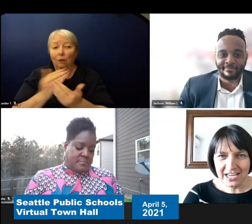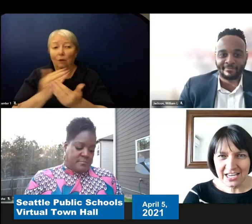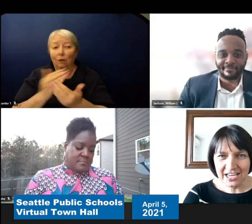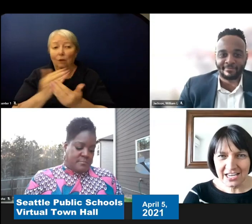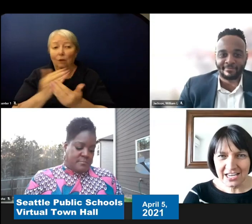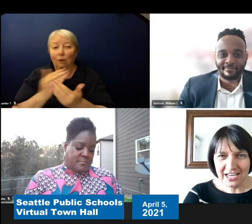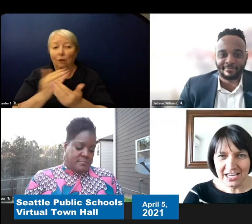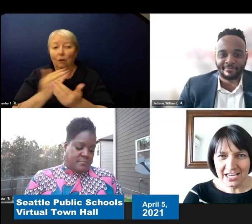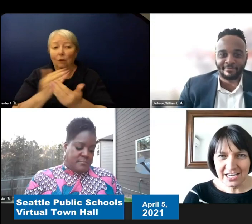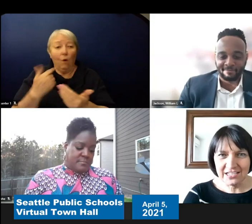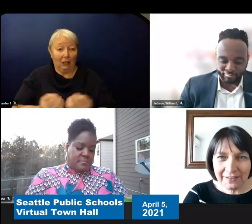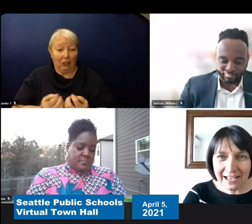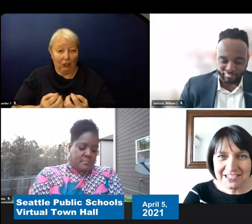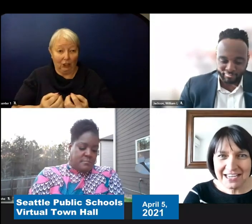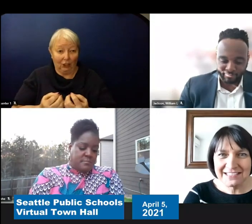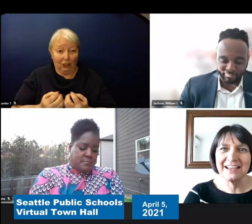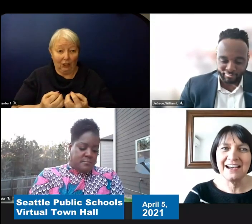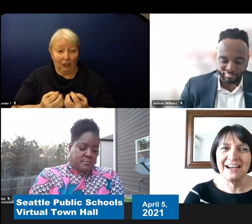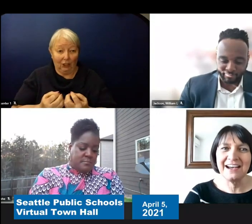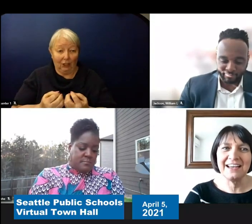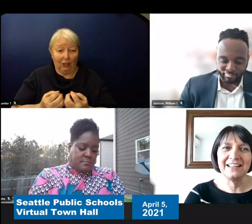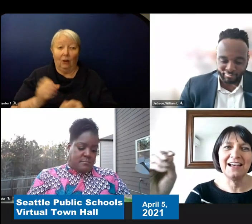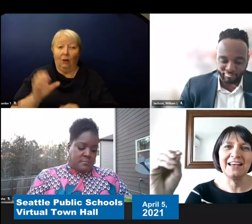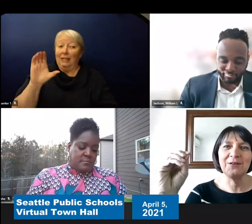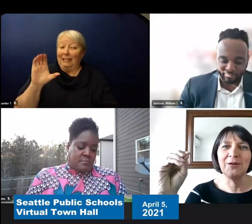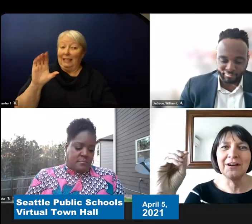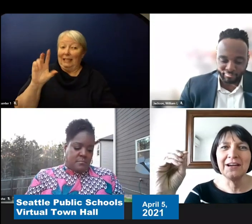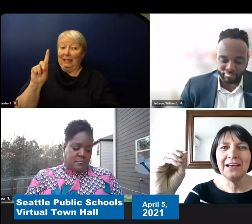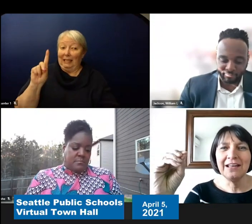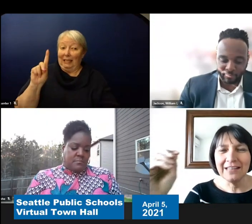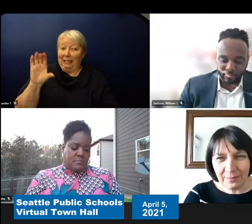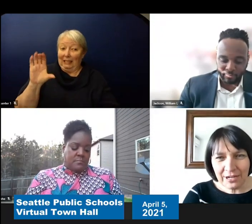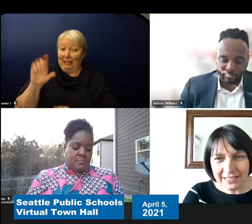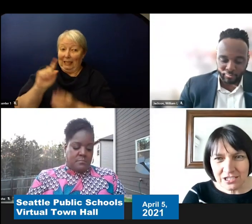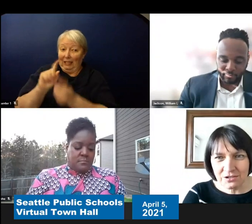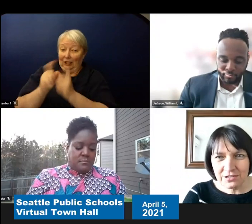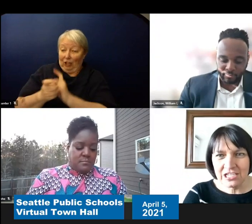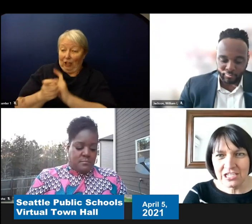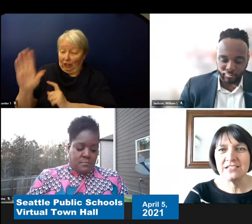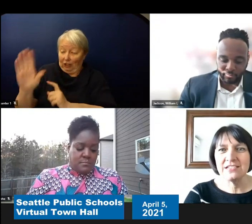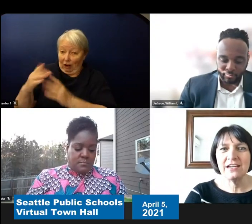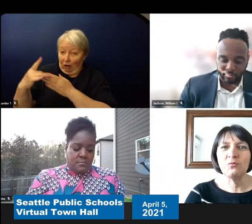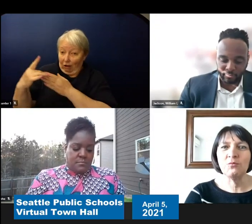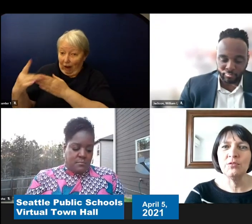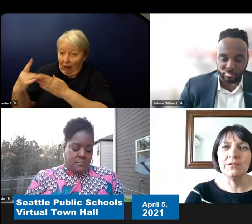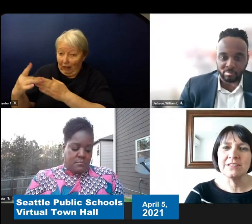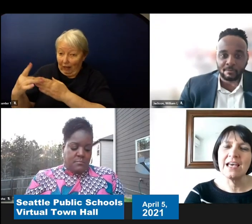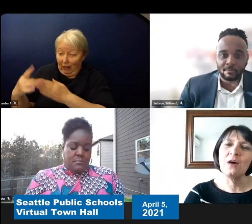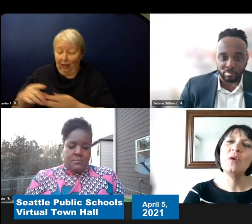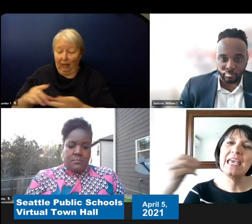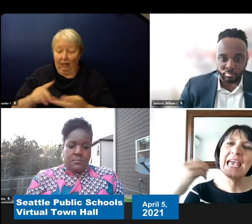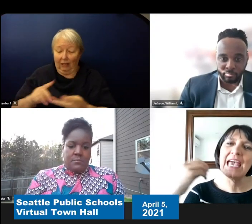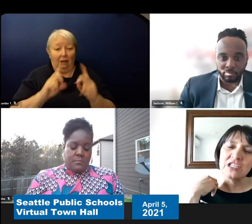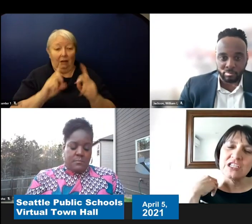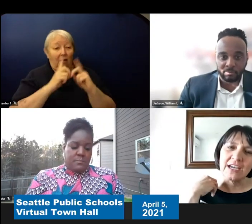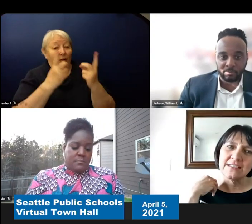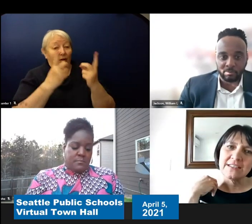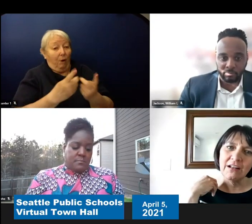or Department of Health changes guidelines or Labor and Industry changed their rules that we had to adjust to all of that.